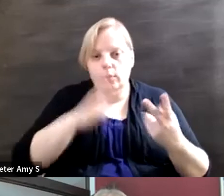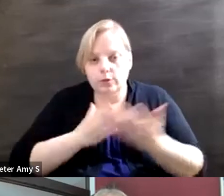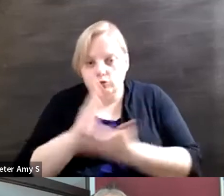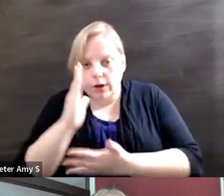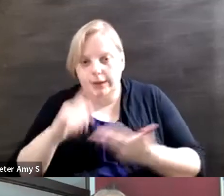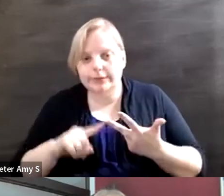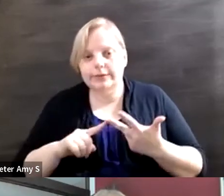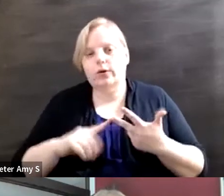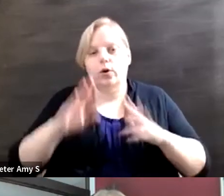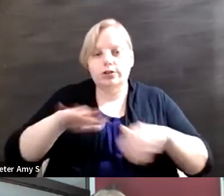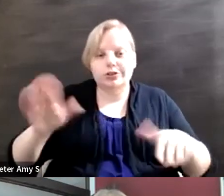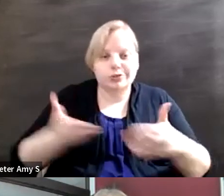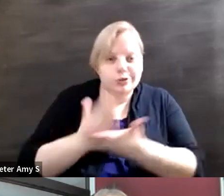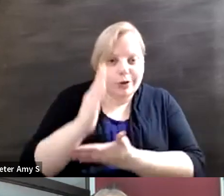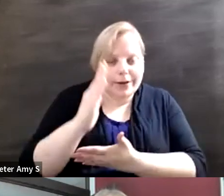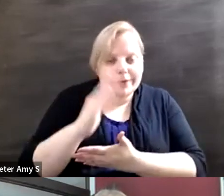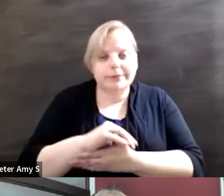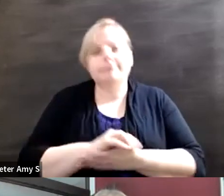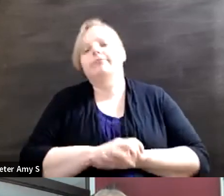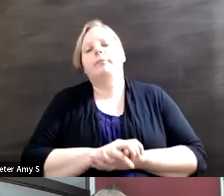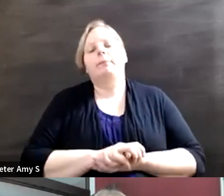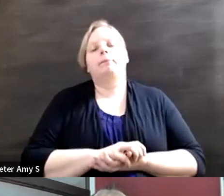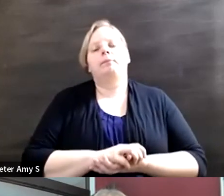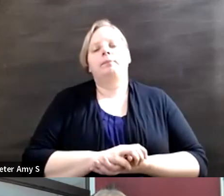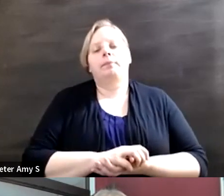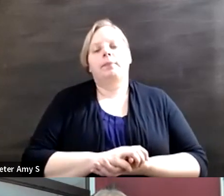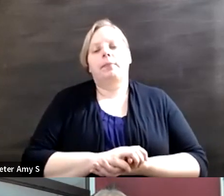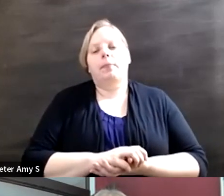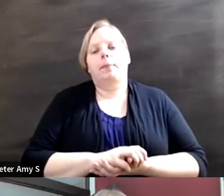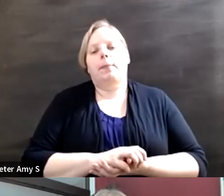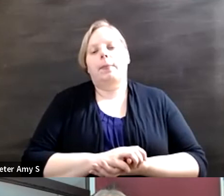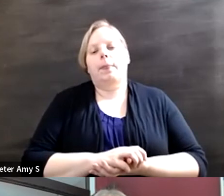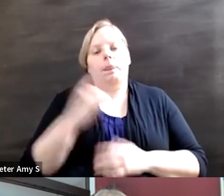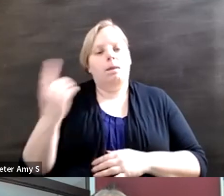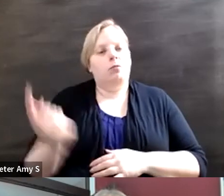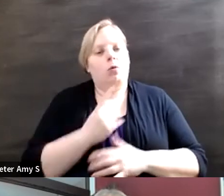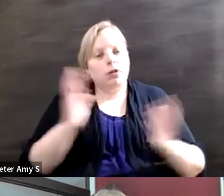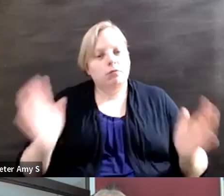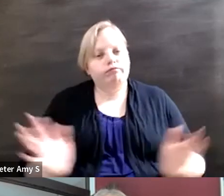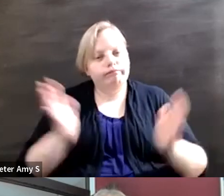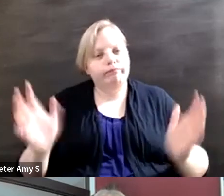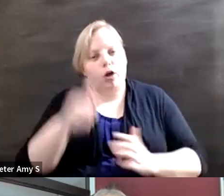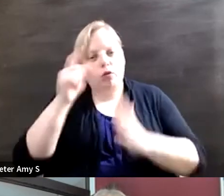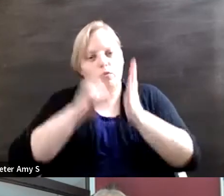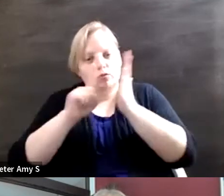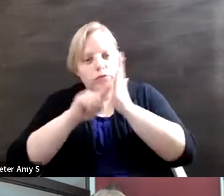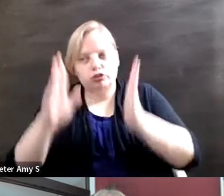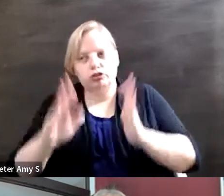or children's rights and we also we always encourage our fellow researchers to include